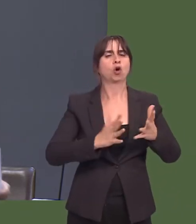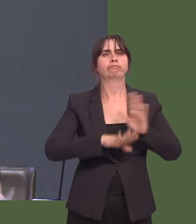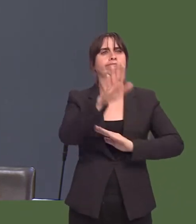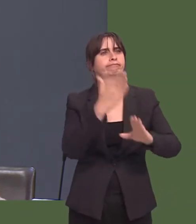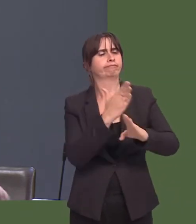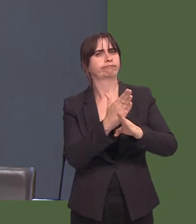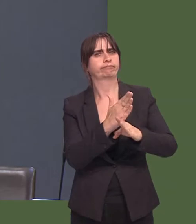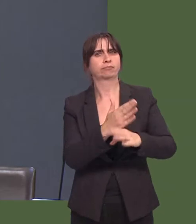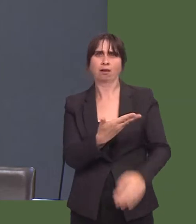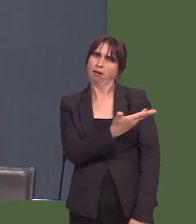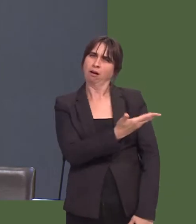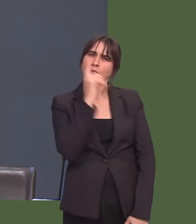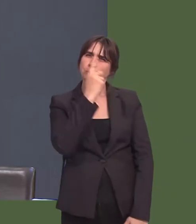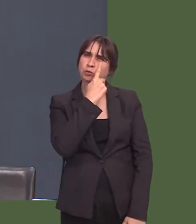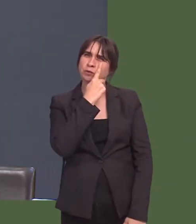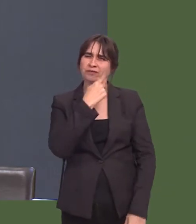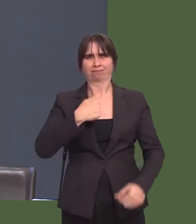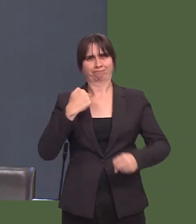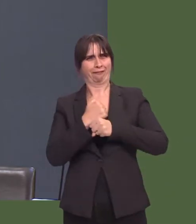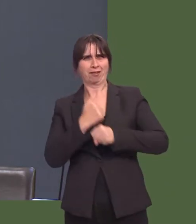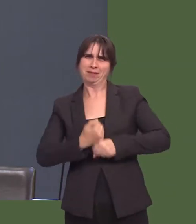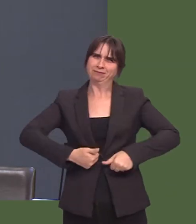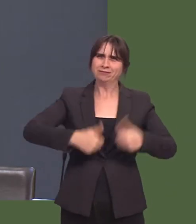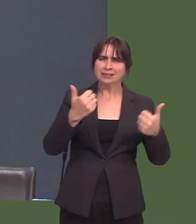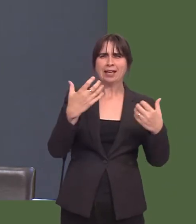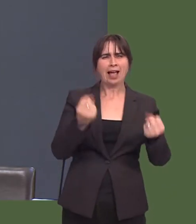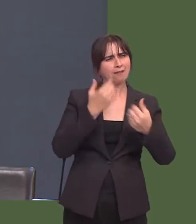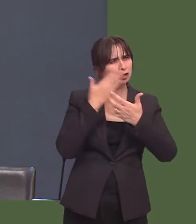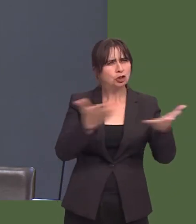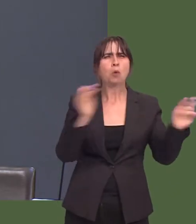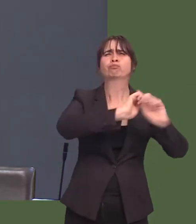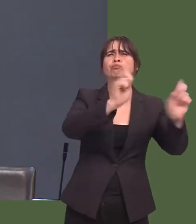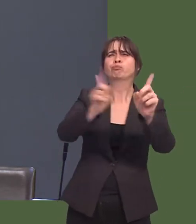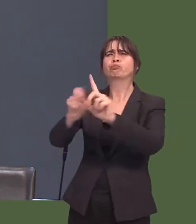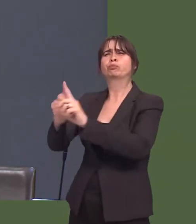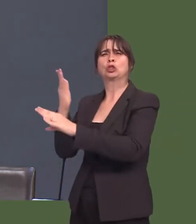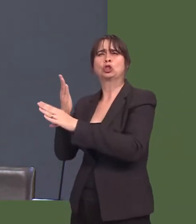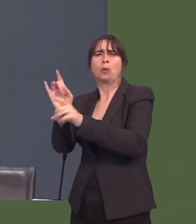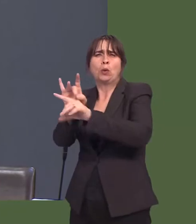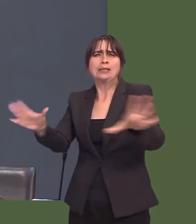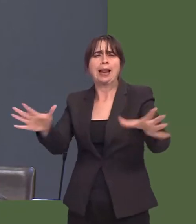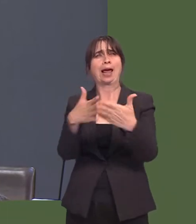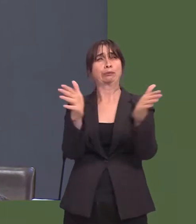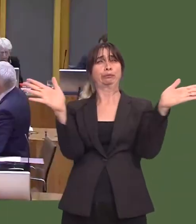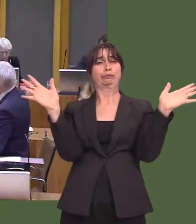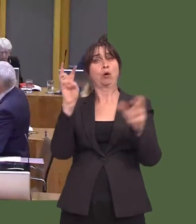taste of the world of work from all quarters of Welsh life for Welsh schoolchildren, and how then can the Welsh Government build on this excellent best practice?